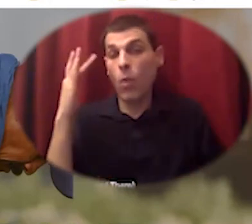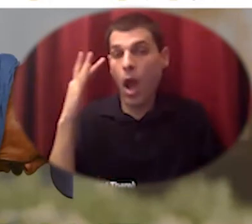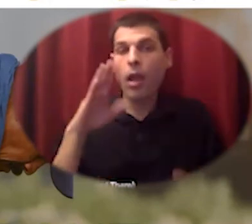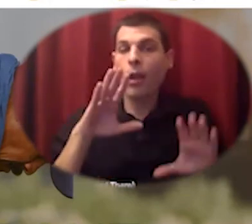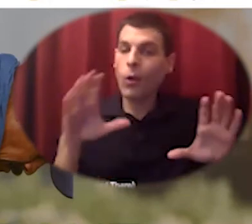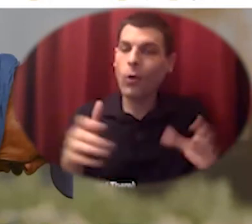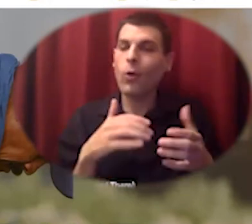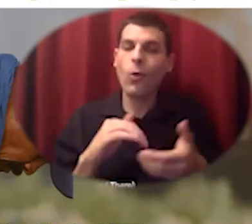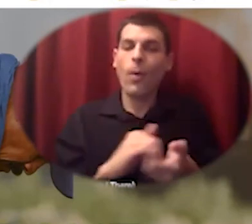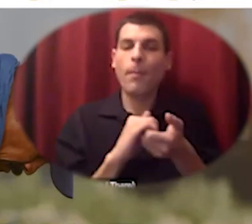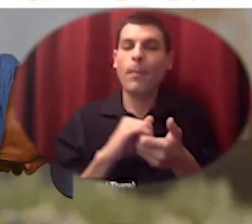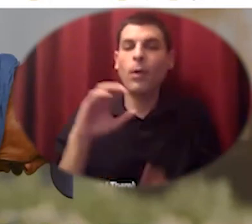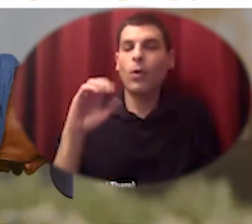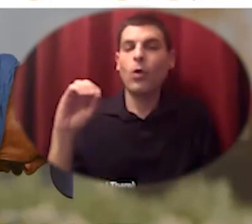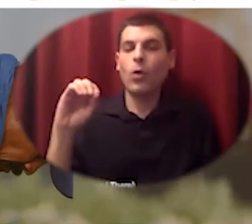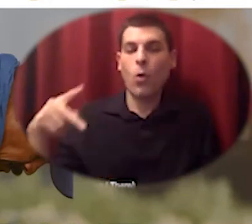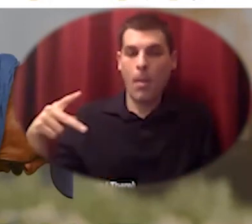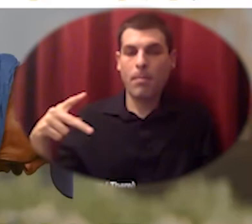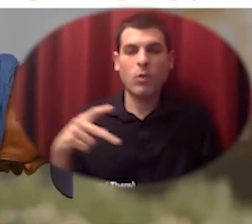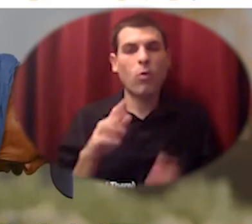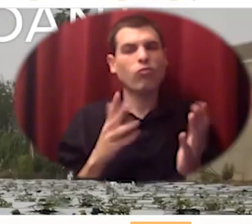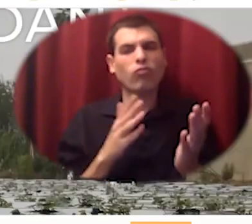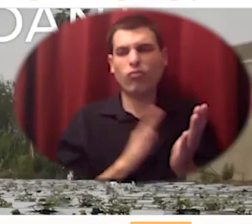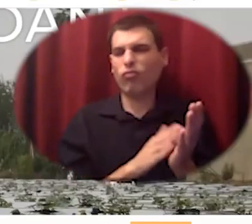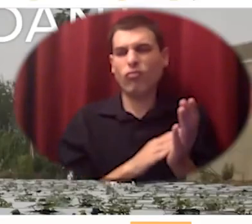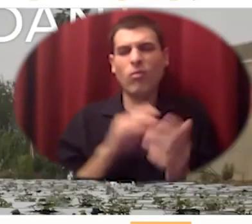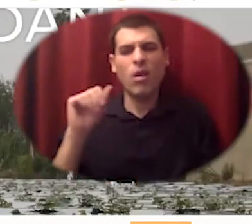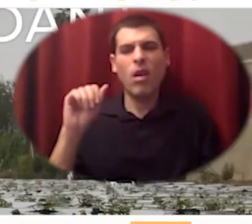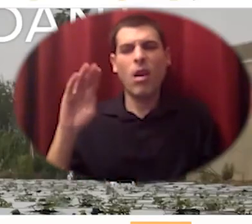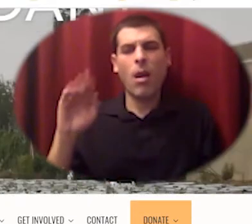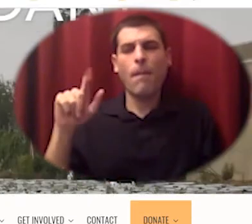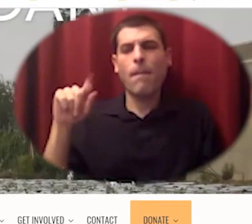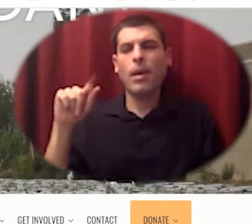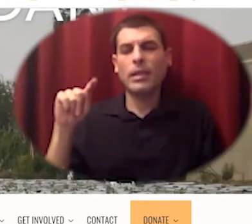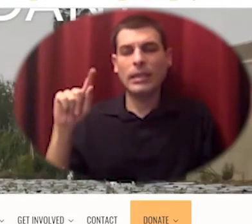so huge shout outs for the abundant table and what they've been doing in ventura county